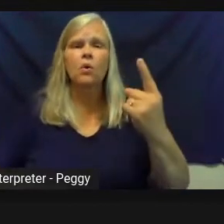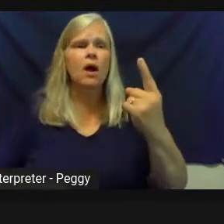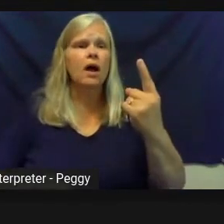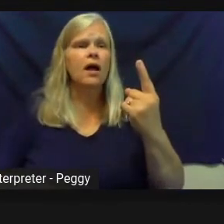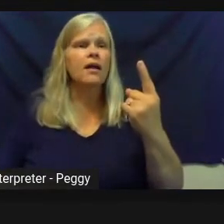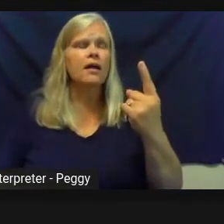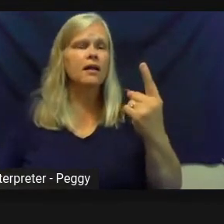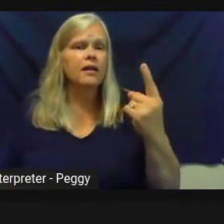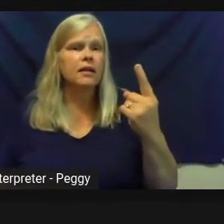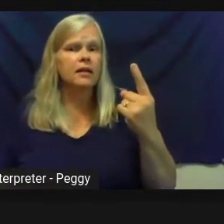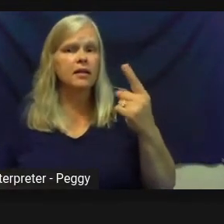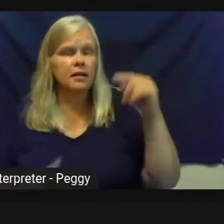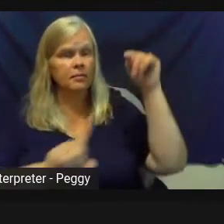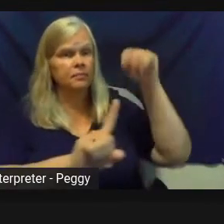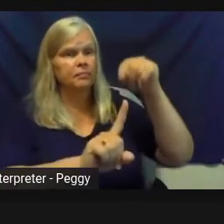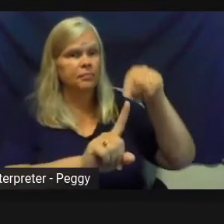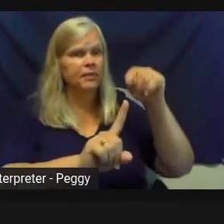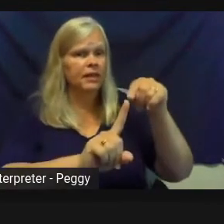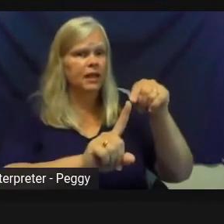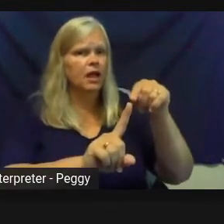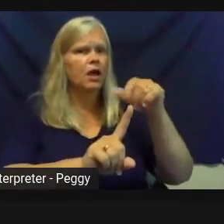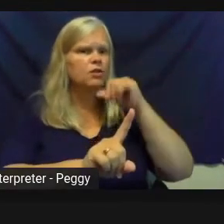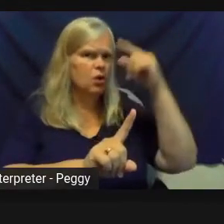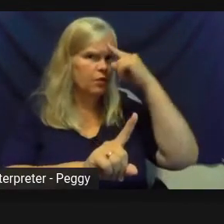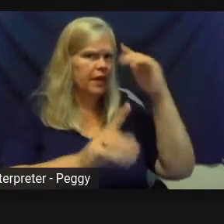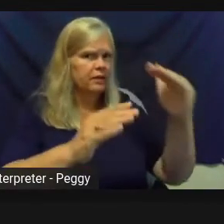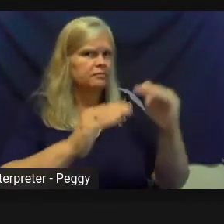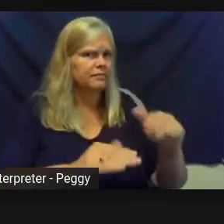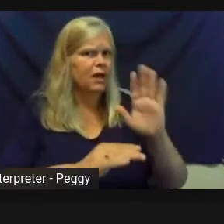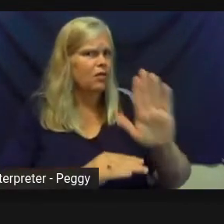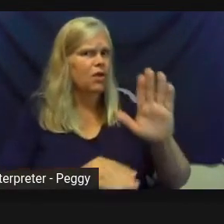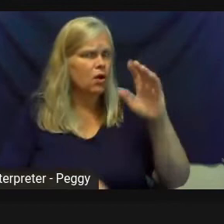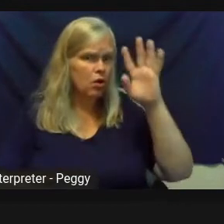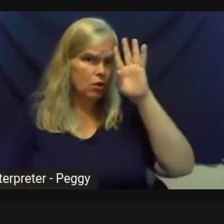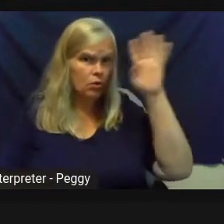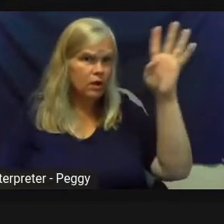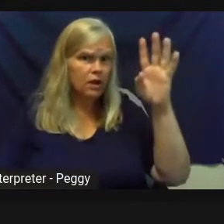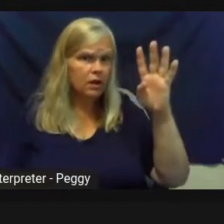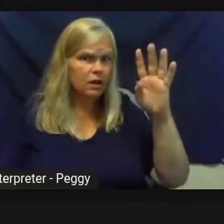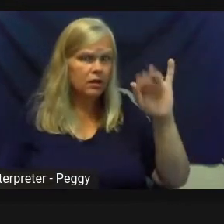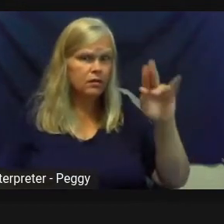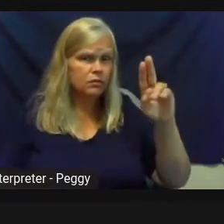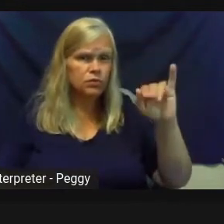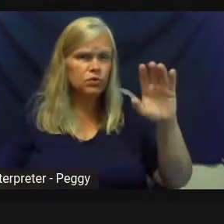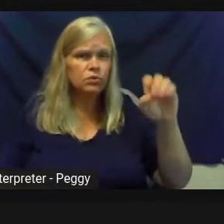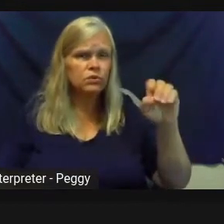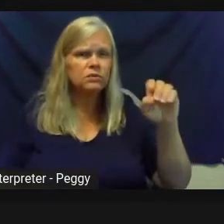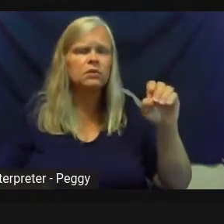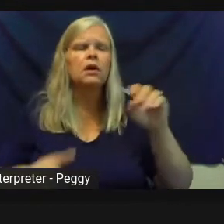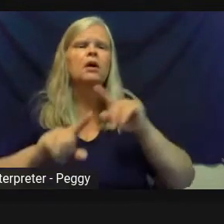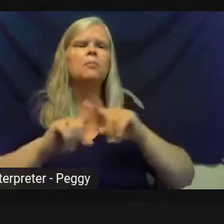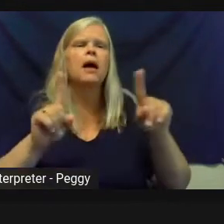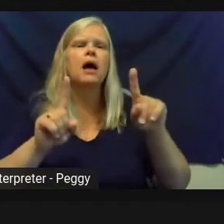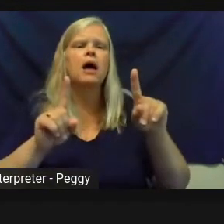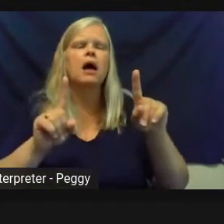may already be bringing to that role, right, and maybe figuring out ways to help widen that.